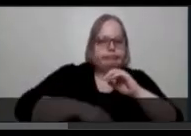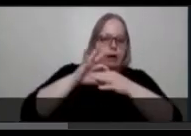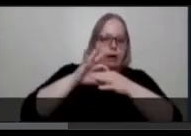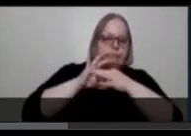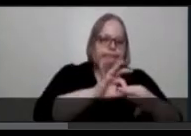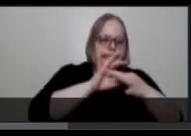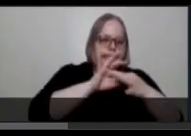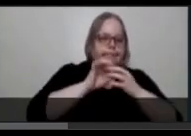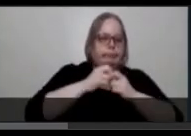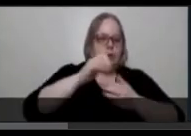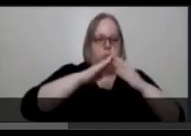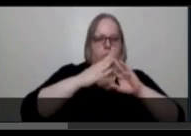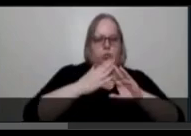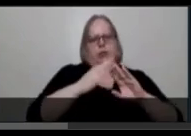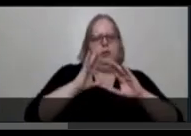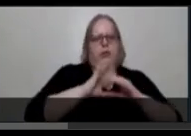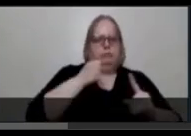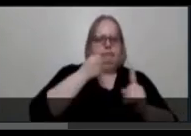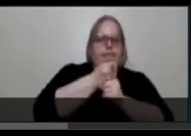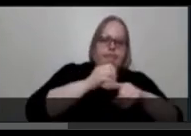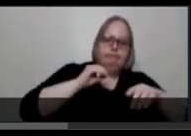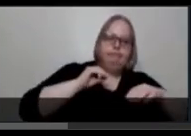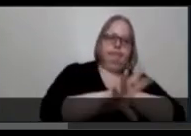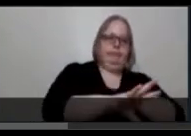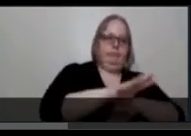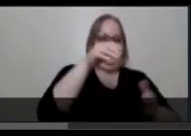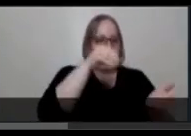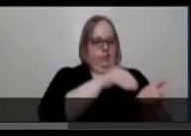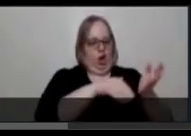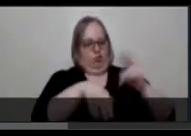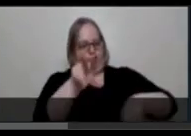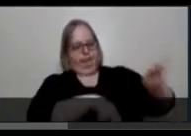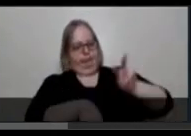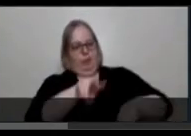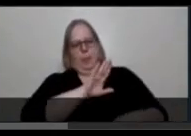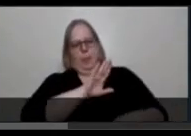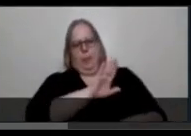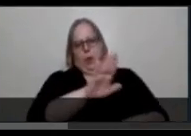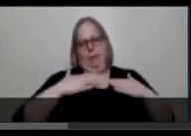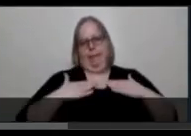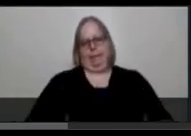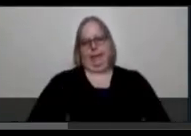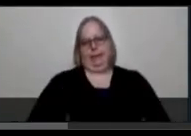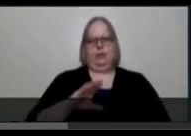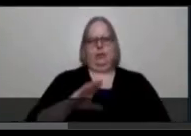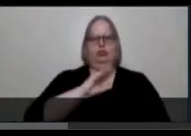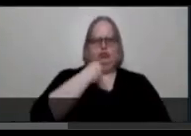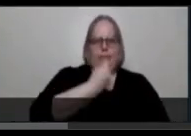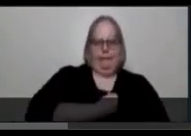the medicalization of their bodies, including trans, gender variant and intersex people,